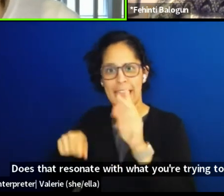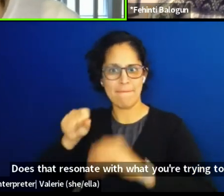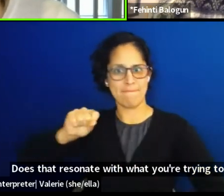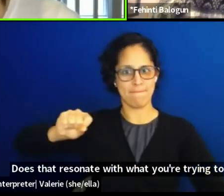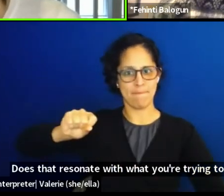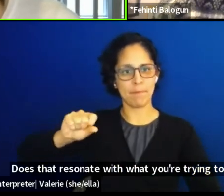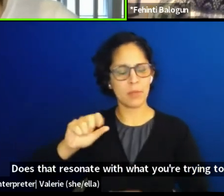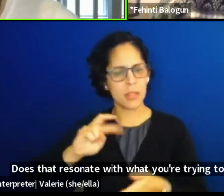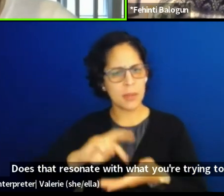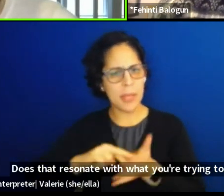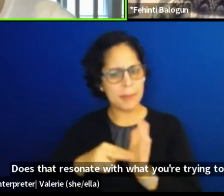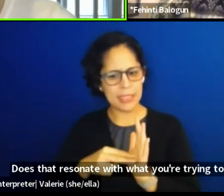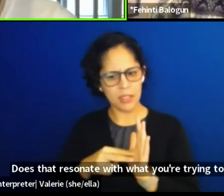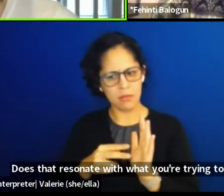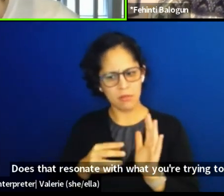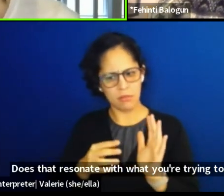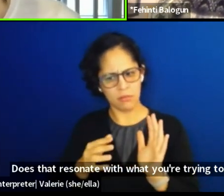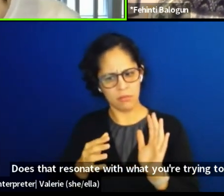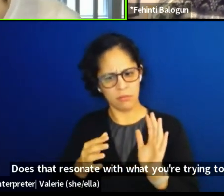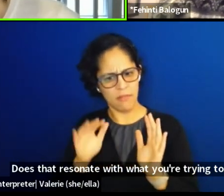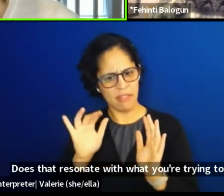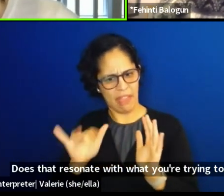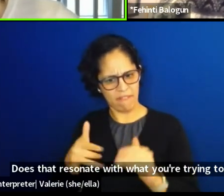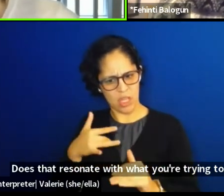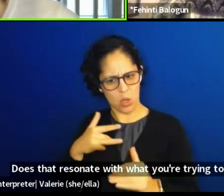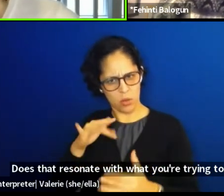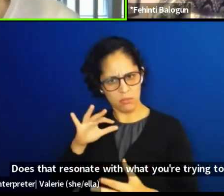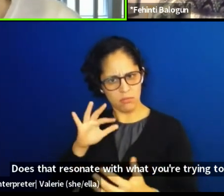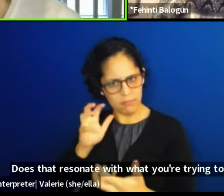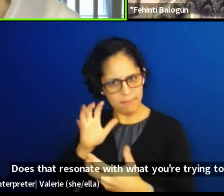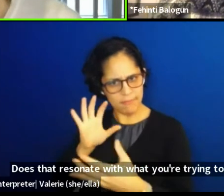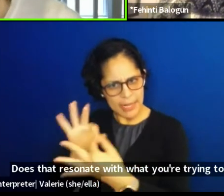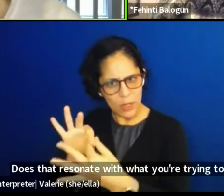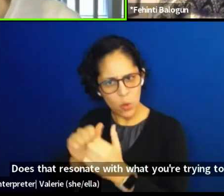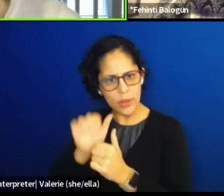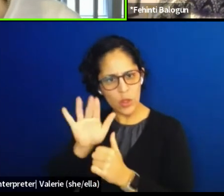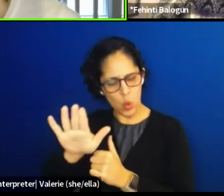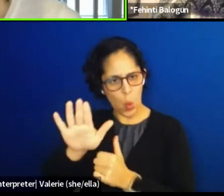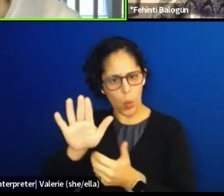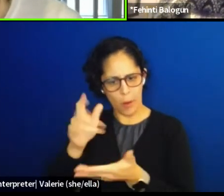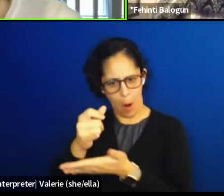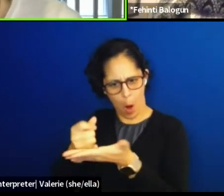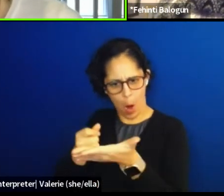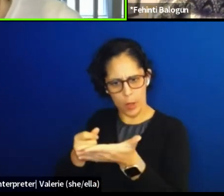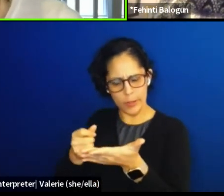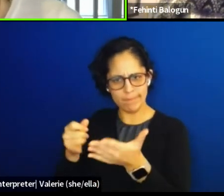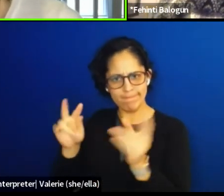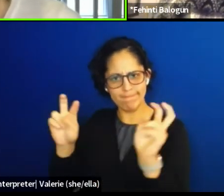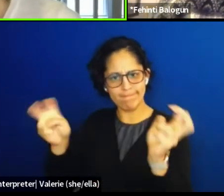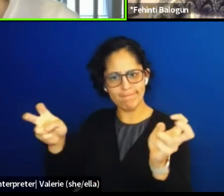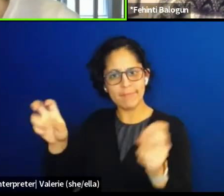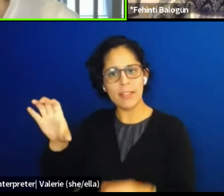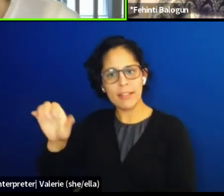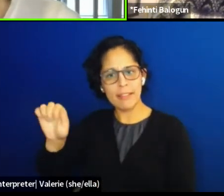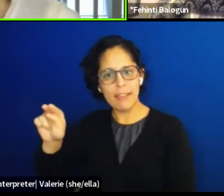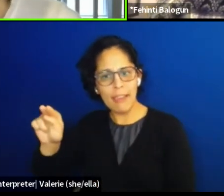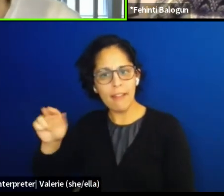And another kinda version of that question is who are you speaking to you with that piece and what are you wanting them to come away with?